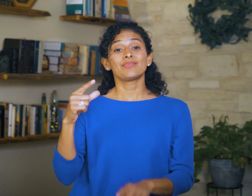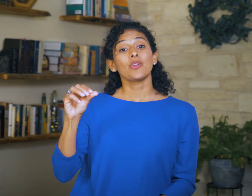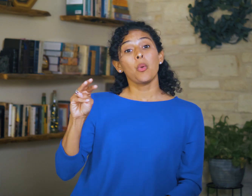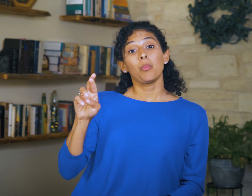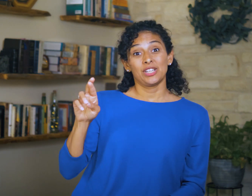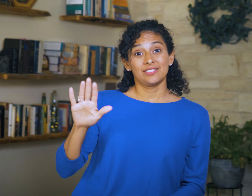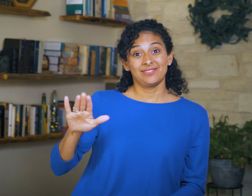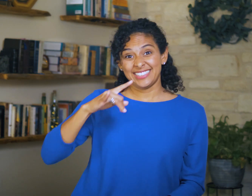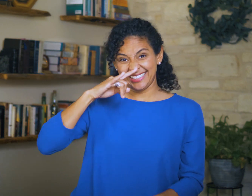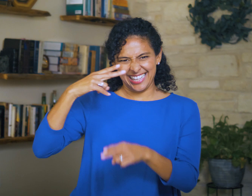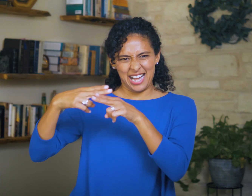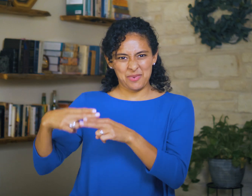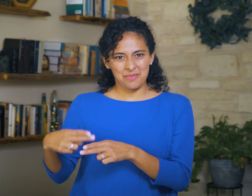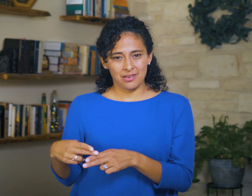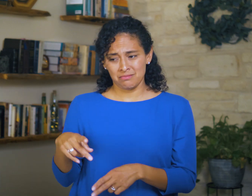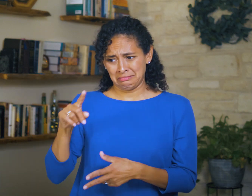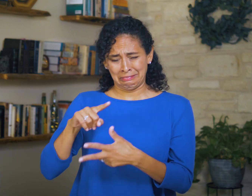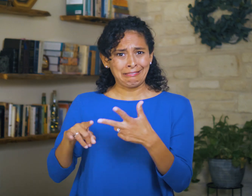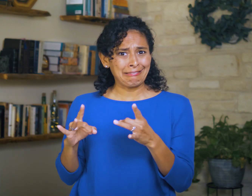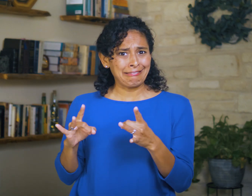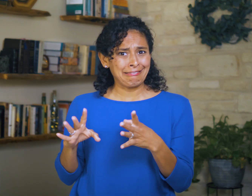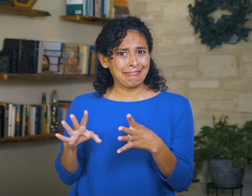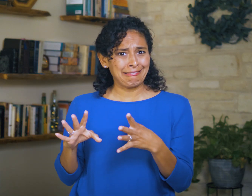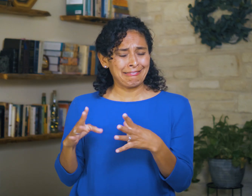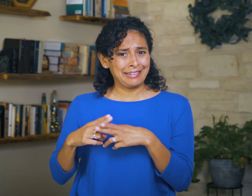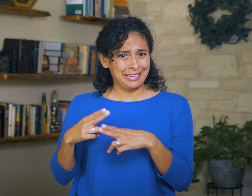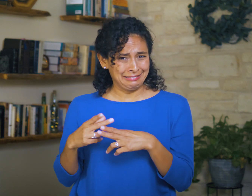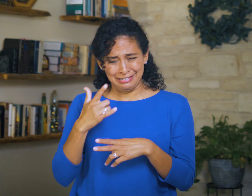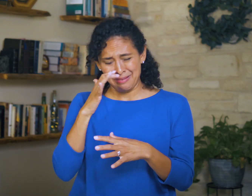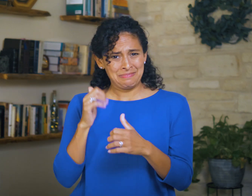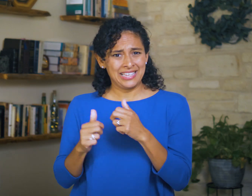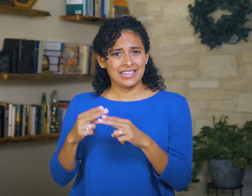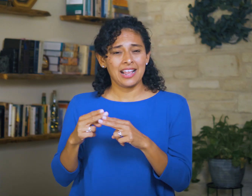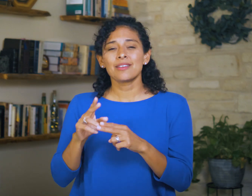Gomer’s kid’s names seem cruel